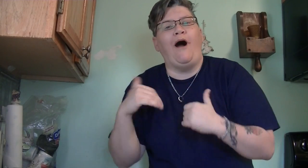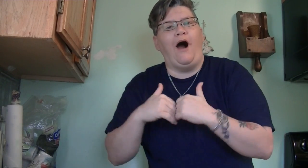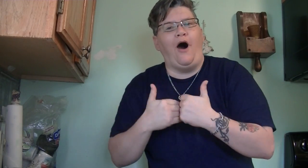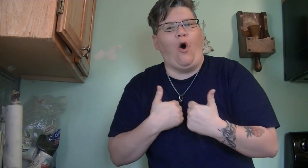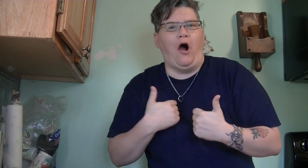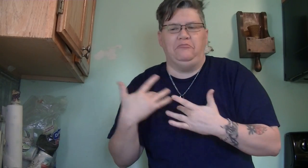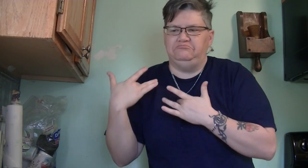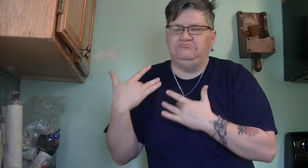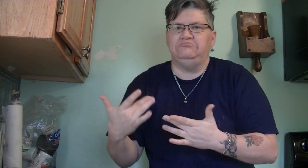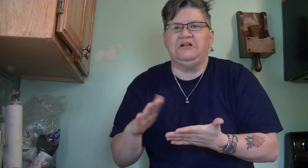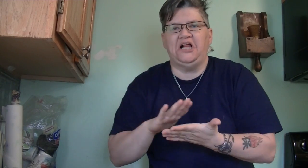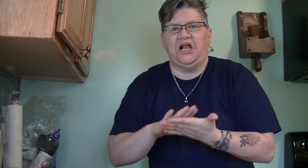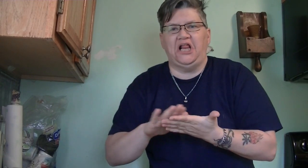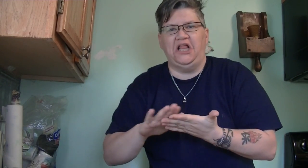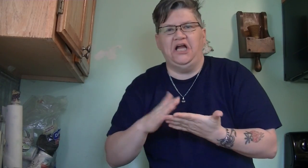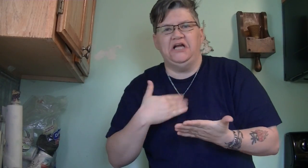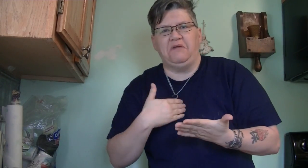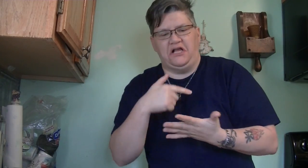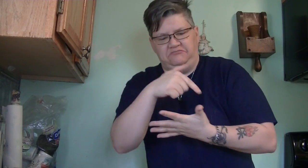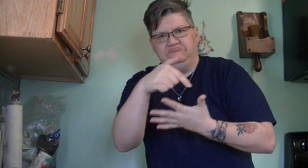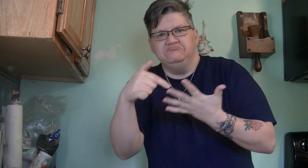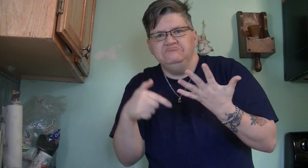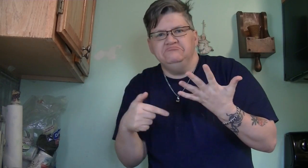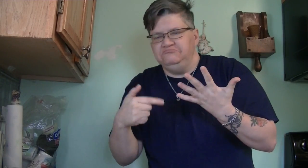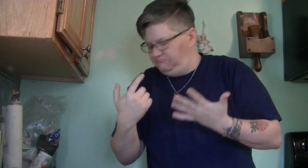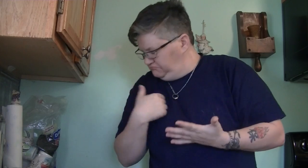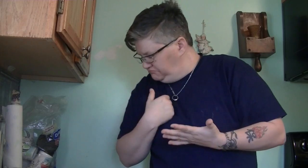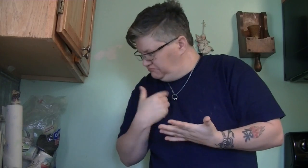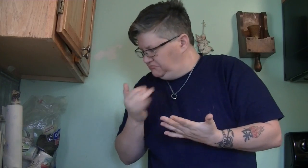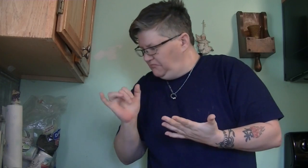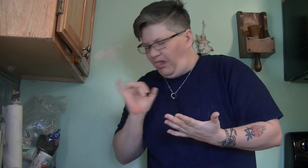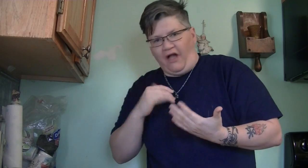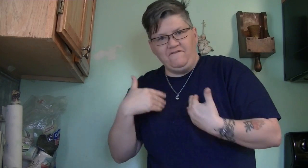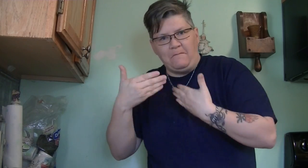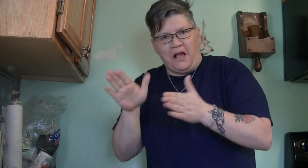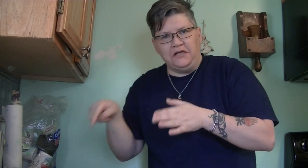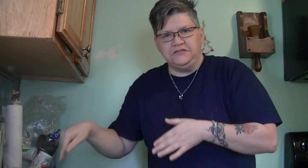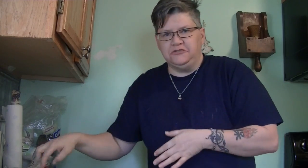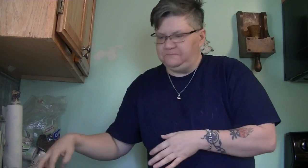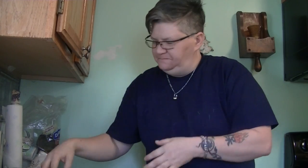Iwill show you how I typically clean my I have a box here